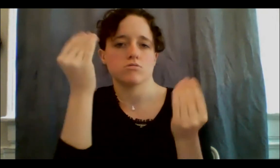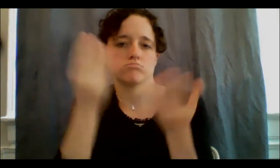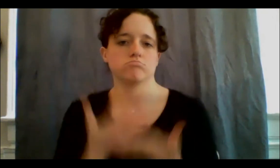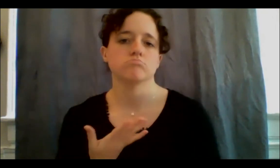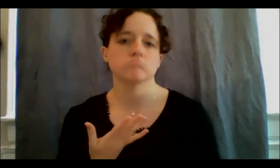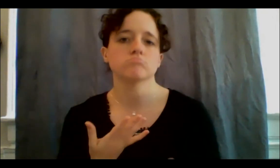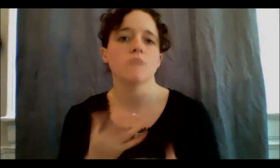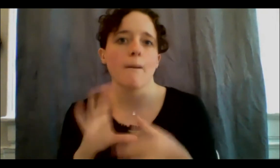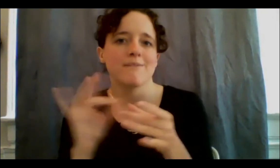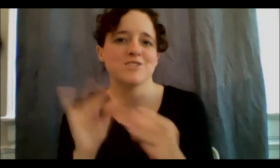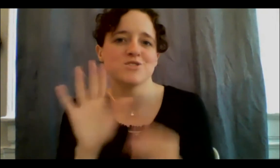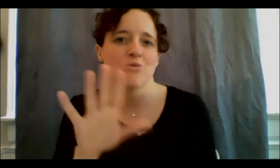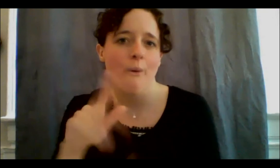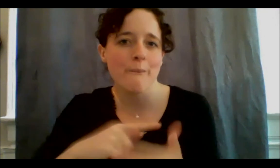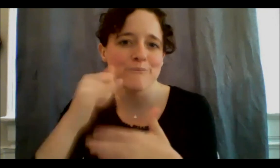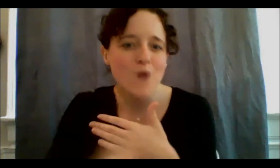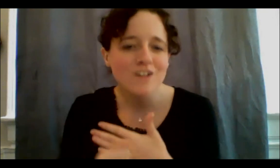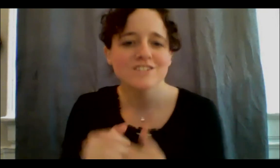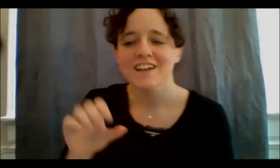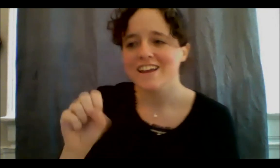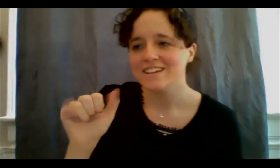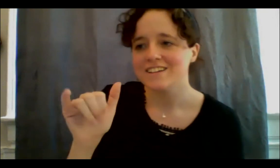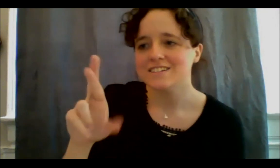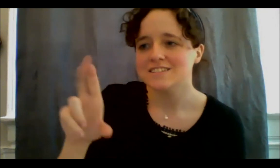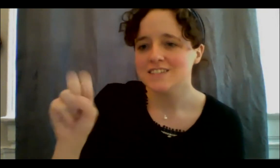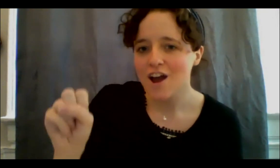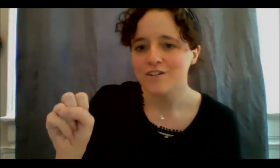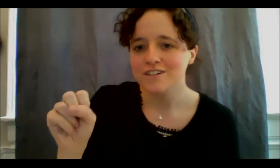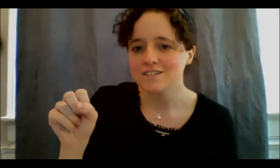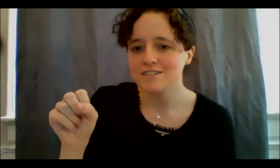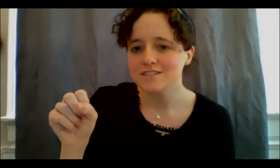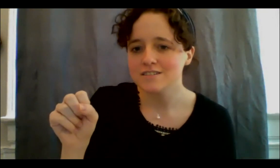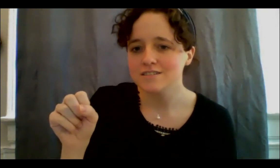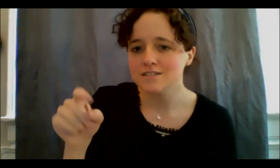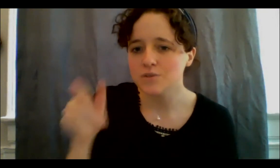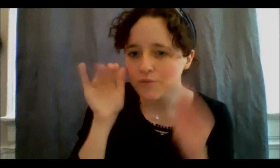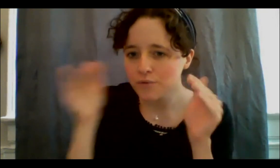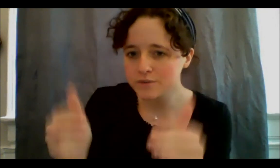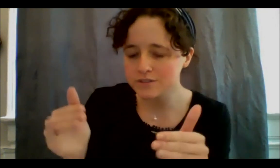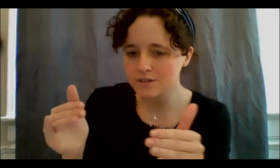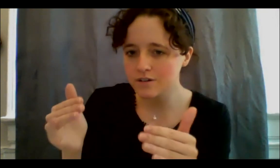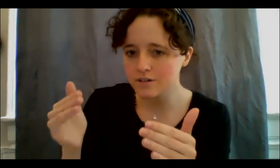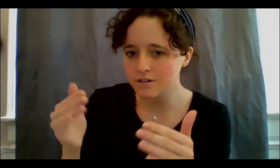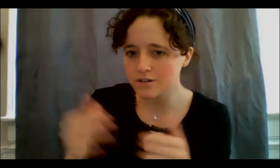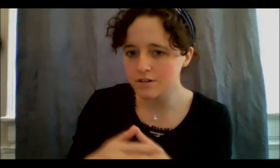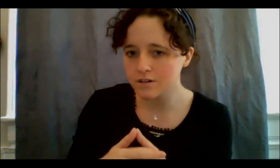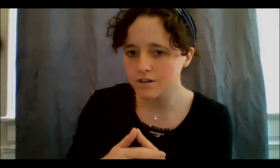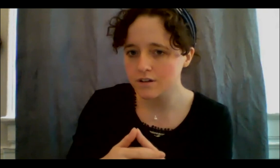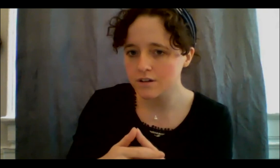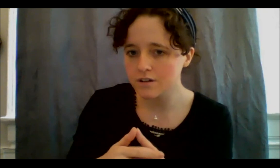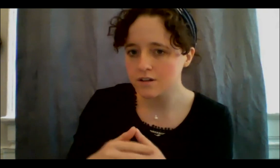working on a fundraiser initiative to support Black communities through the